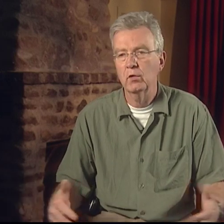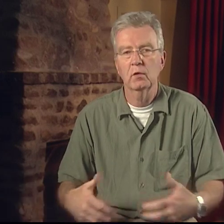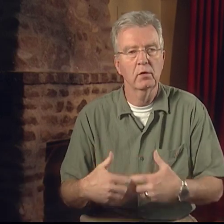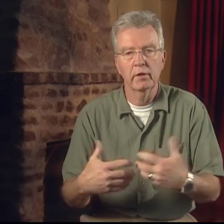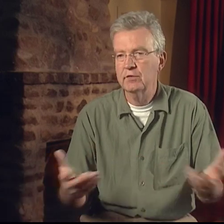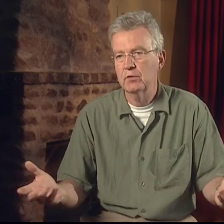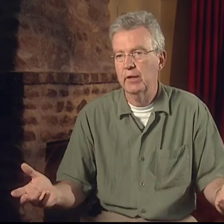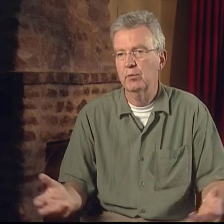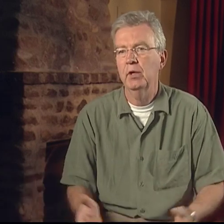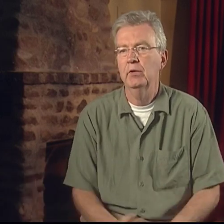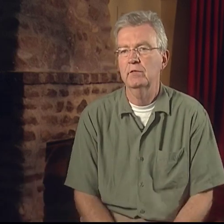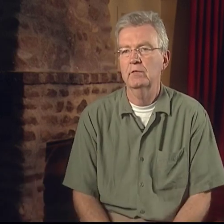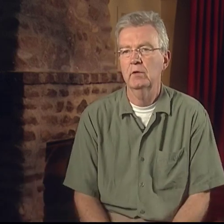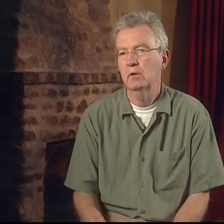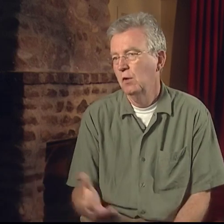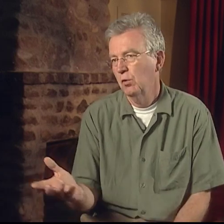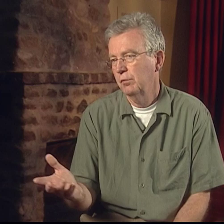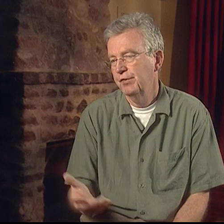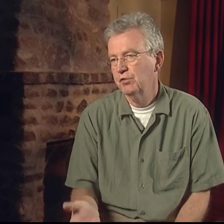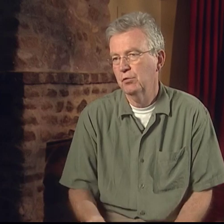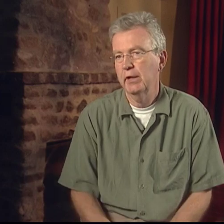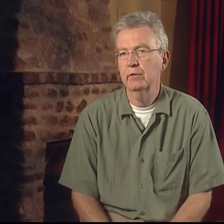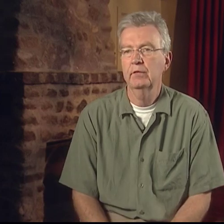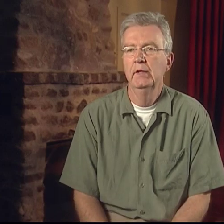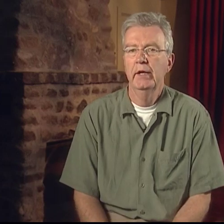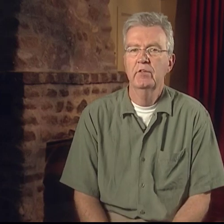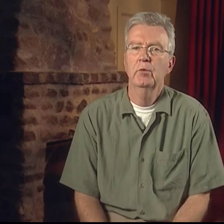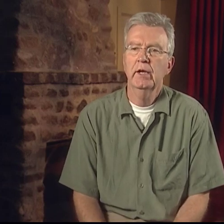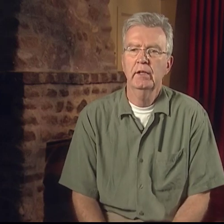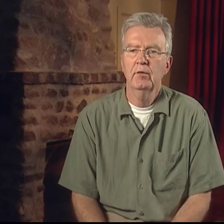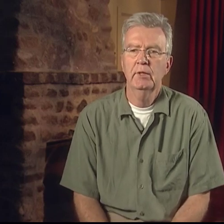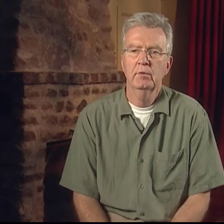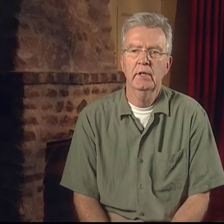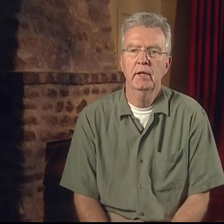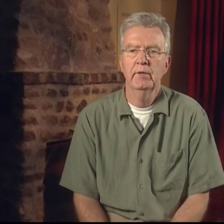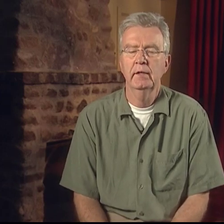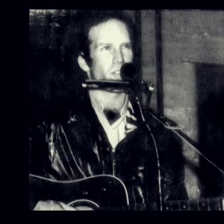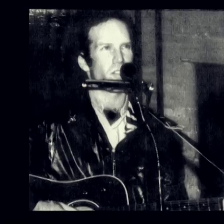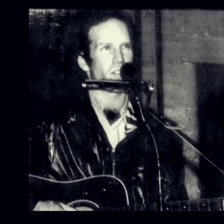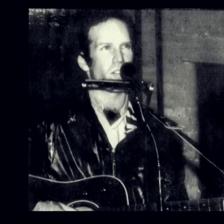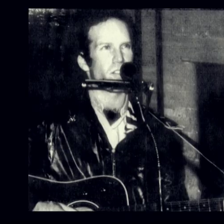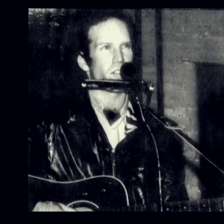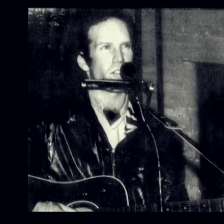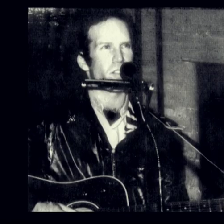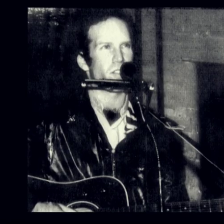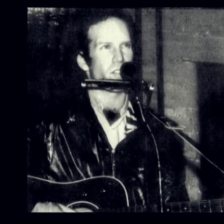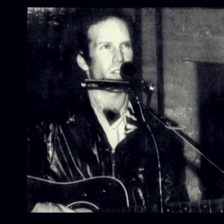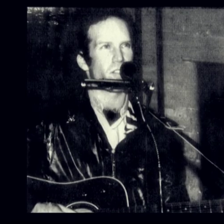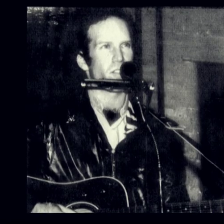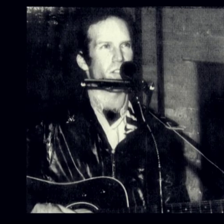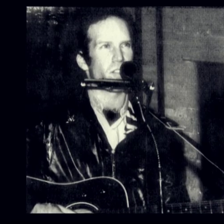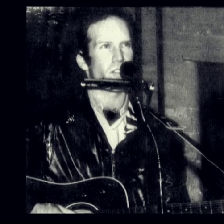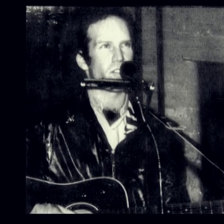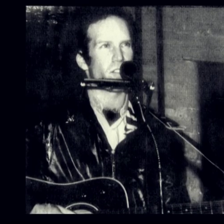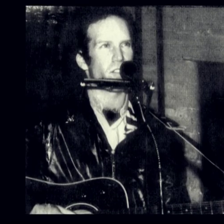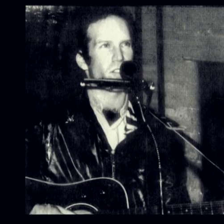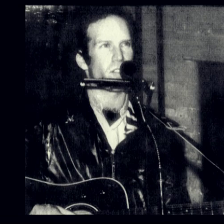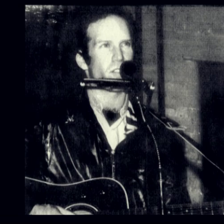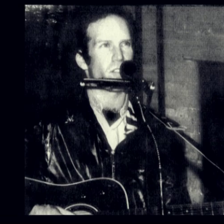or listen to other poets, or fiction writers, and so we had a lot of people coming. One of those people was Jim Cohn.